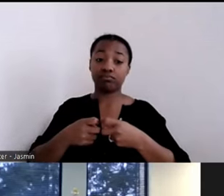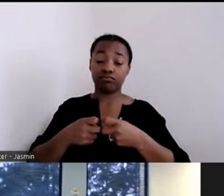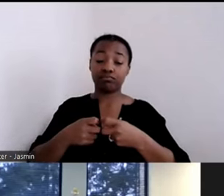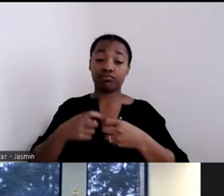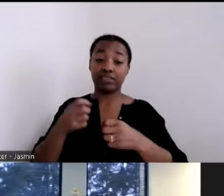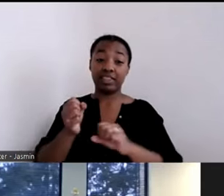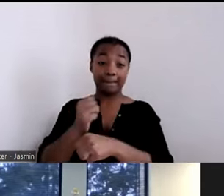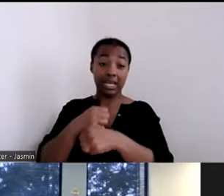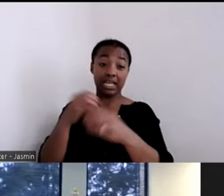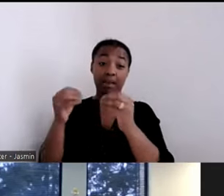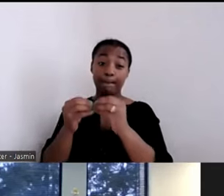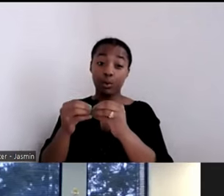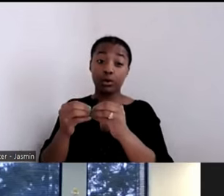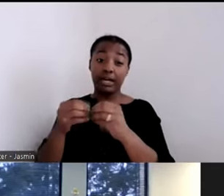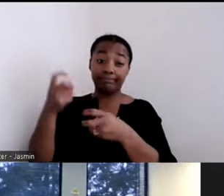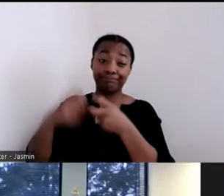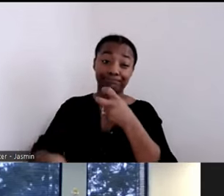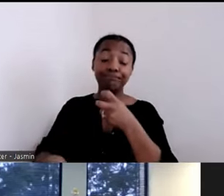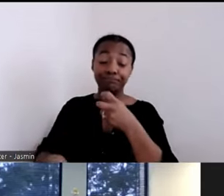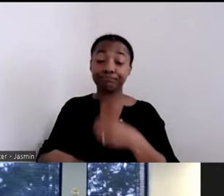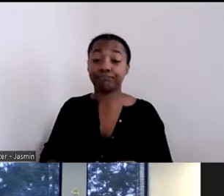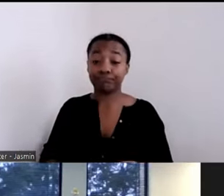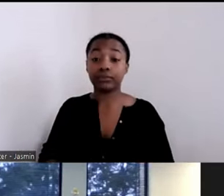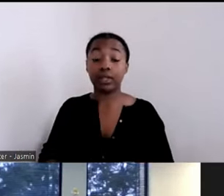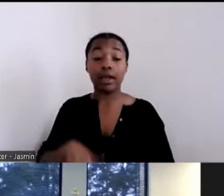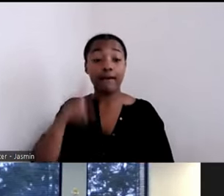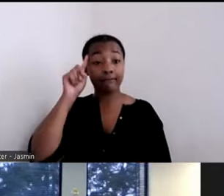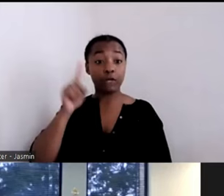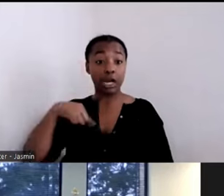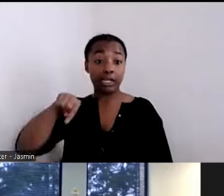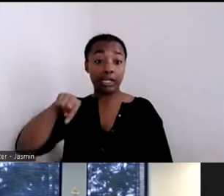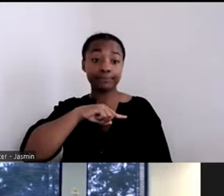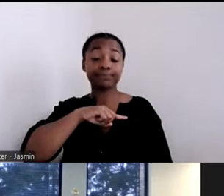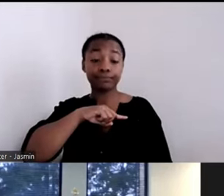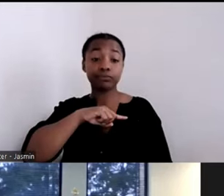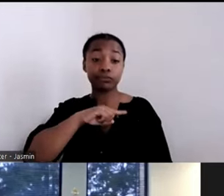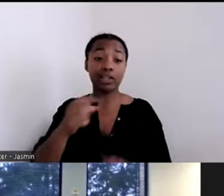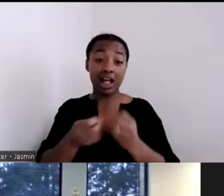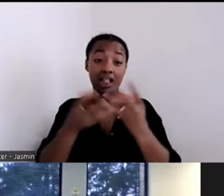So for us, this is where we placed a lot of our sweat equity. We knocked on the